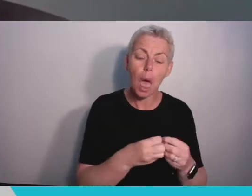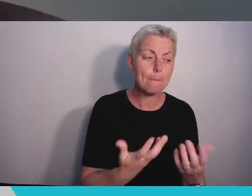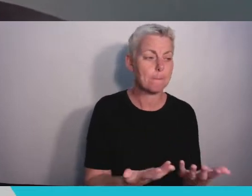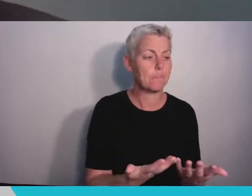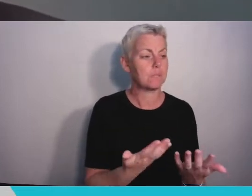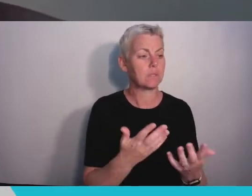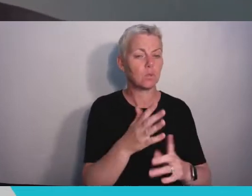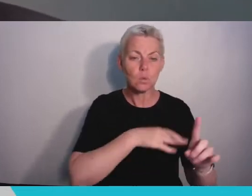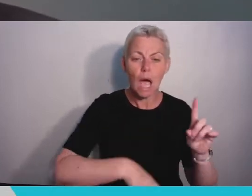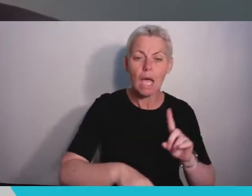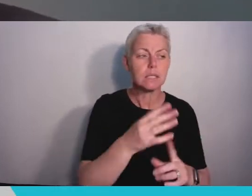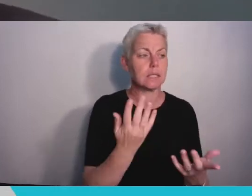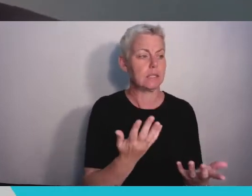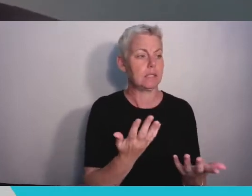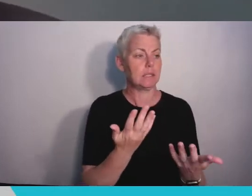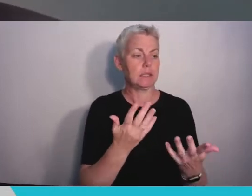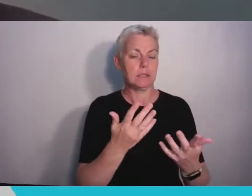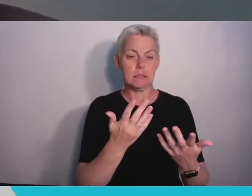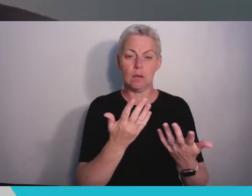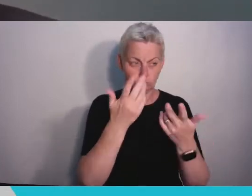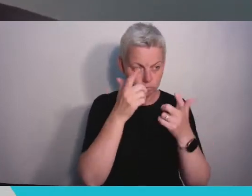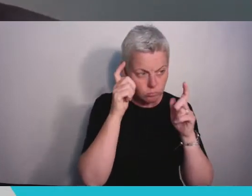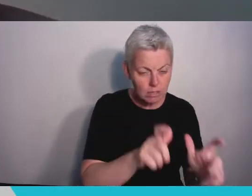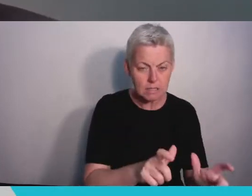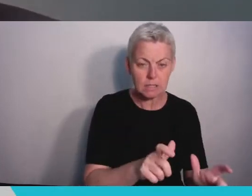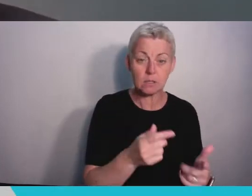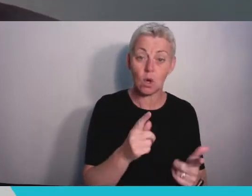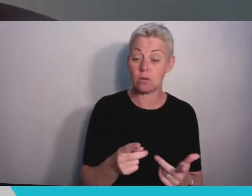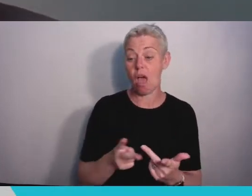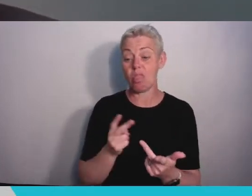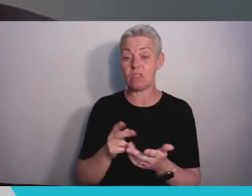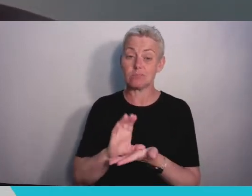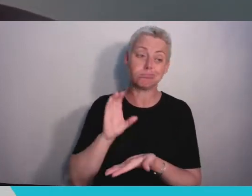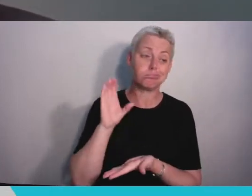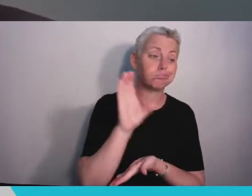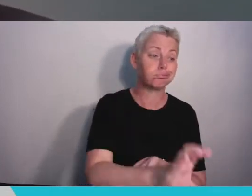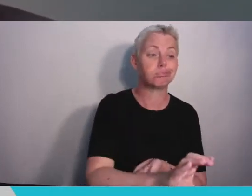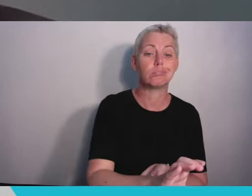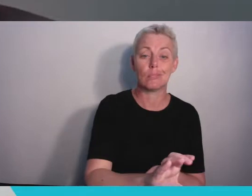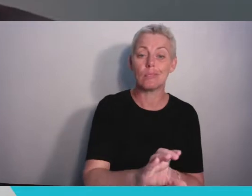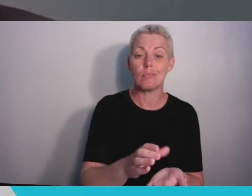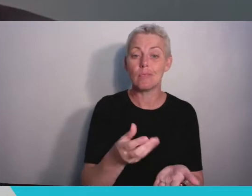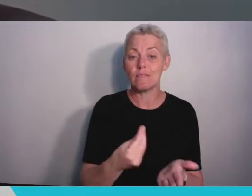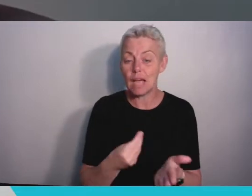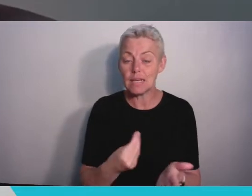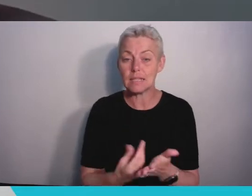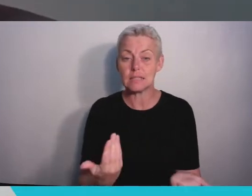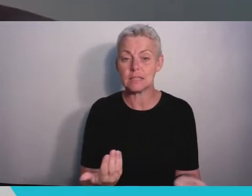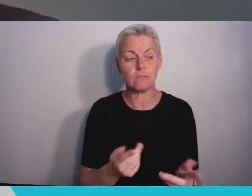valuable financial support for student scholarships, for research and for other projects. But perhaps